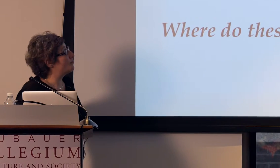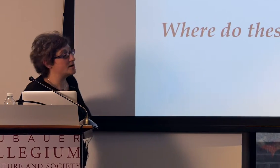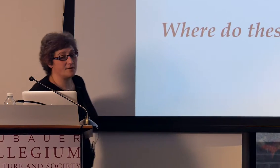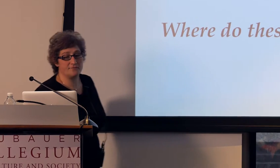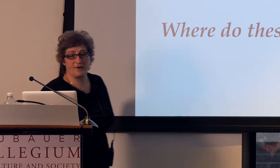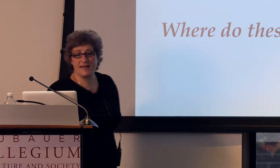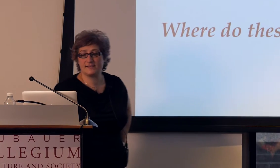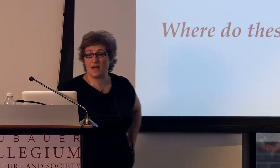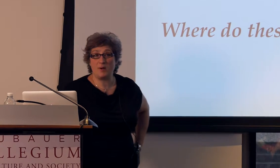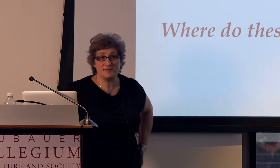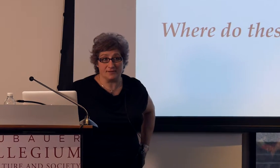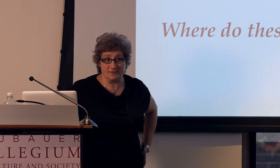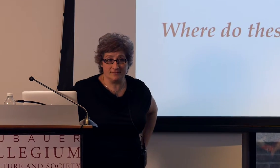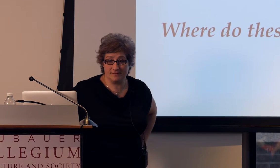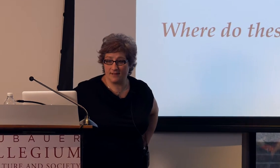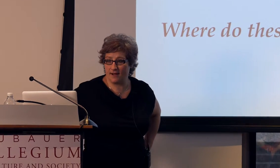So I wanna raise a puzzle.